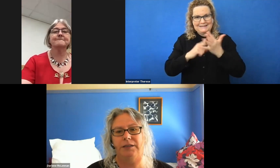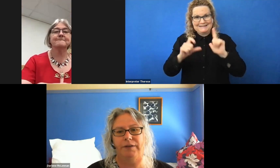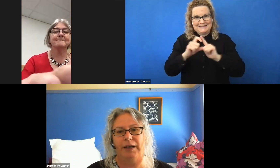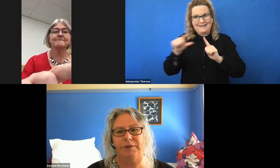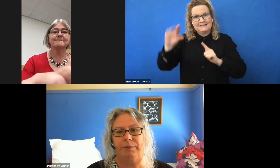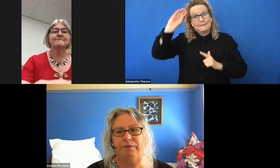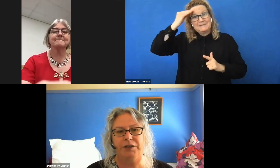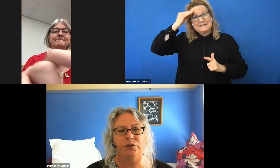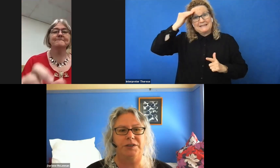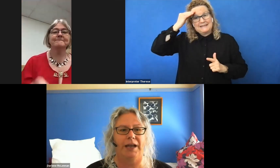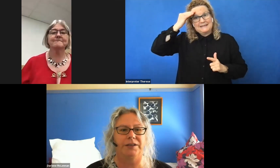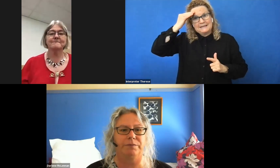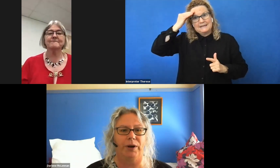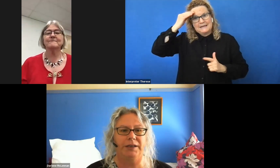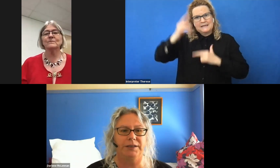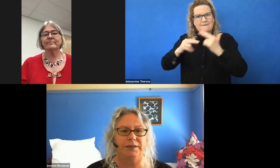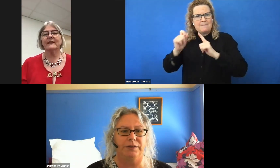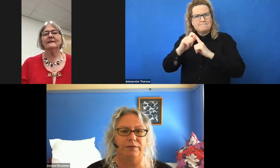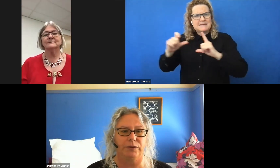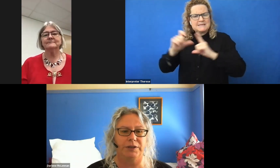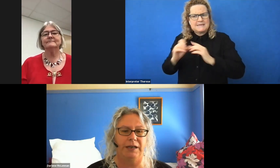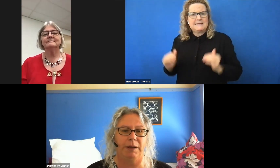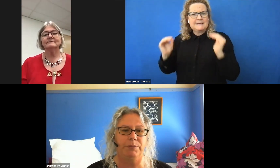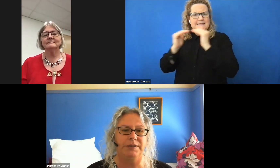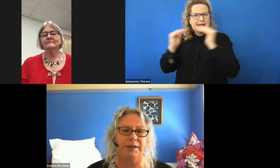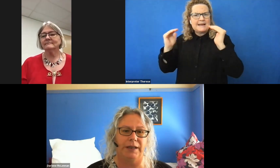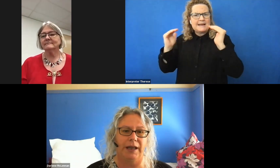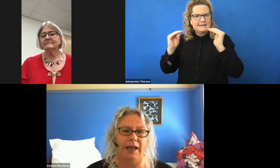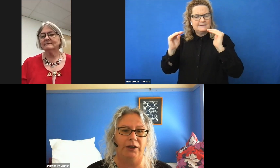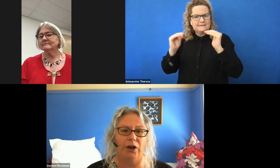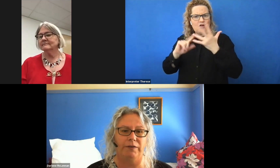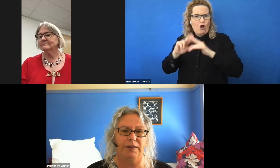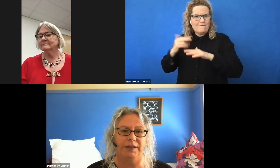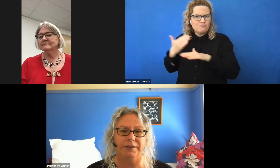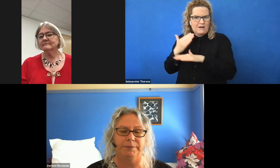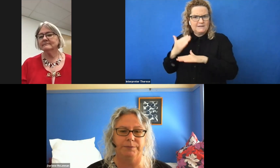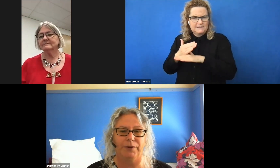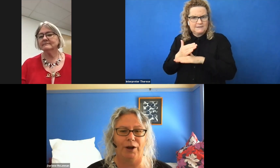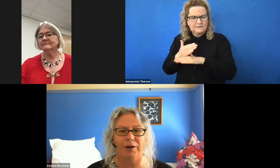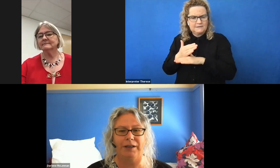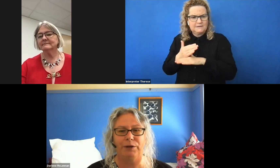developed our professional standards of practice for ATEND members and code of ethics. Ironically